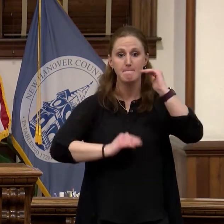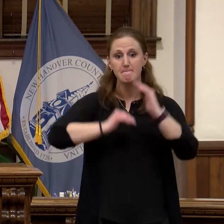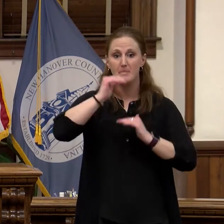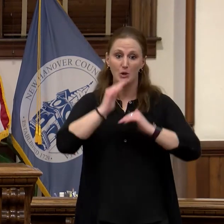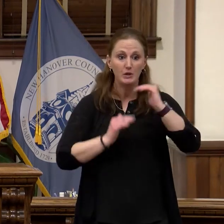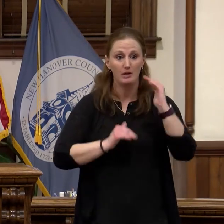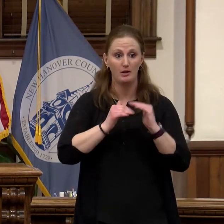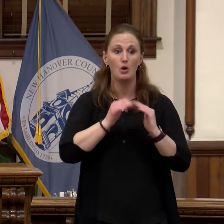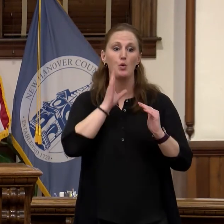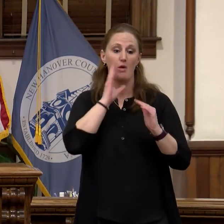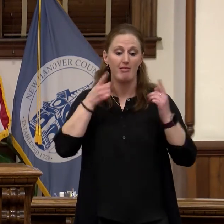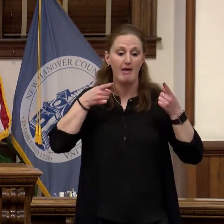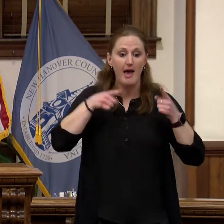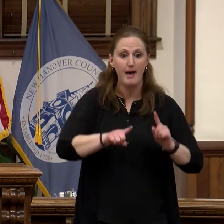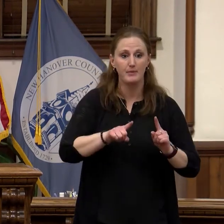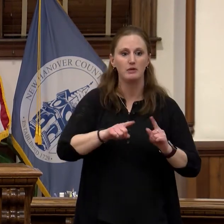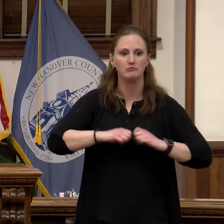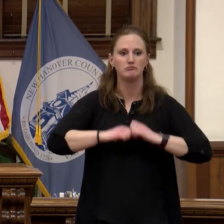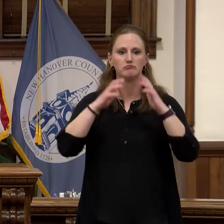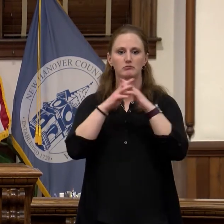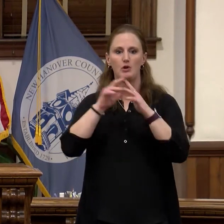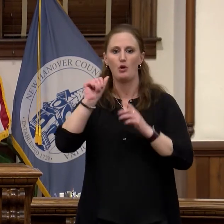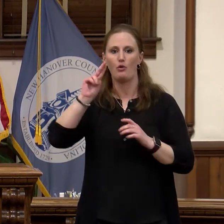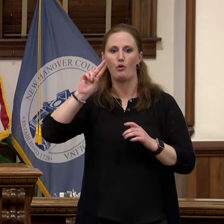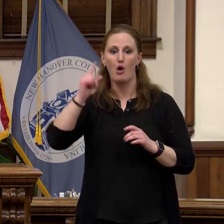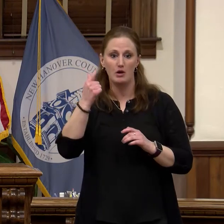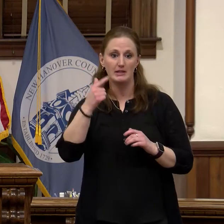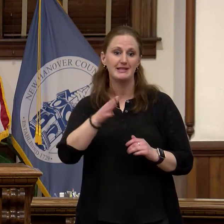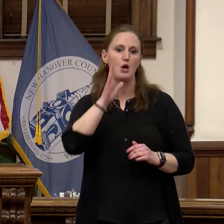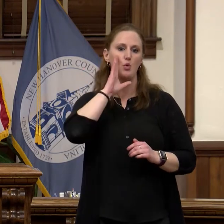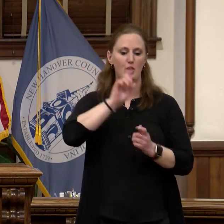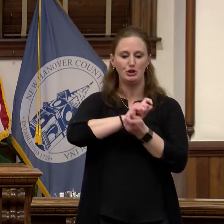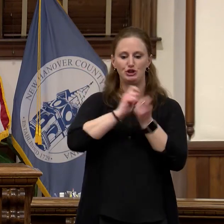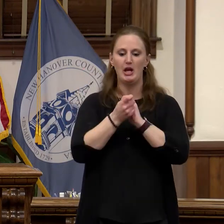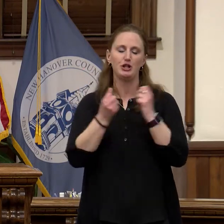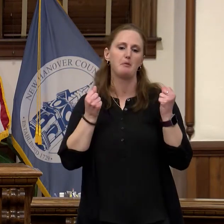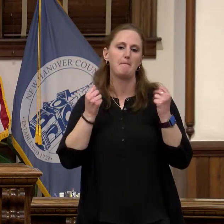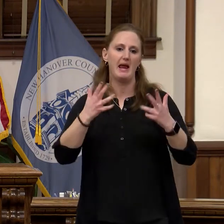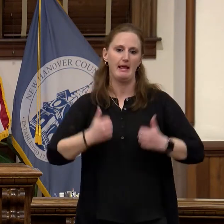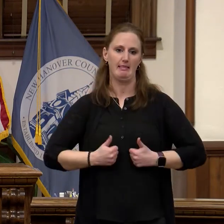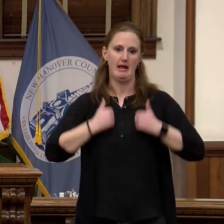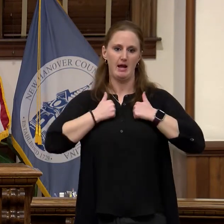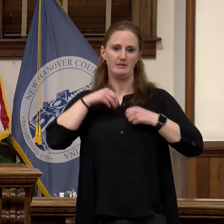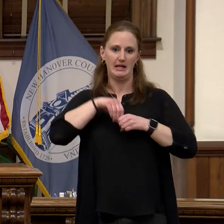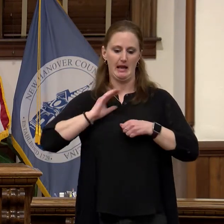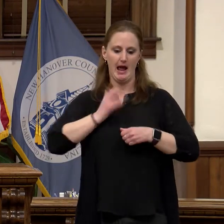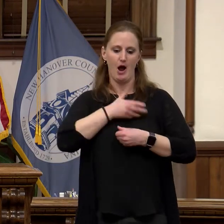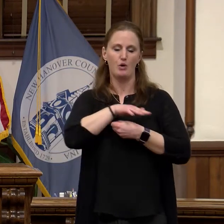soon enough, it will be life-changing for so many in our region. Construction is